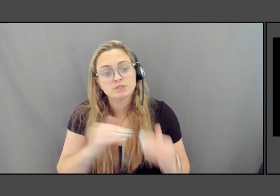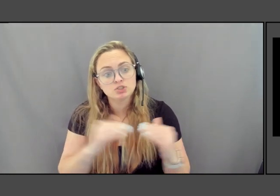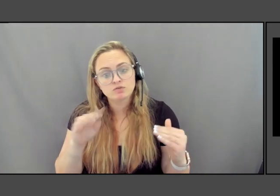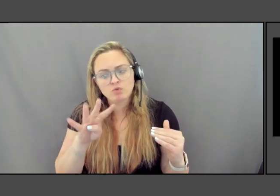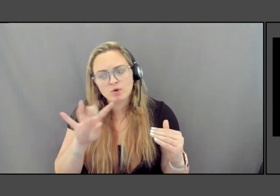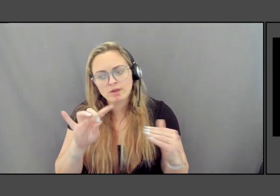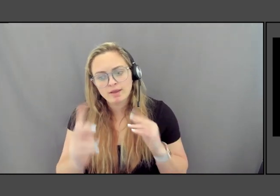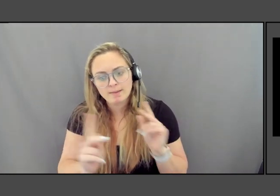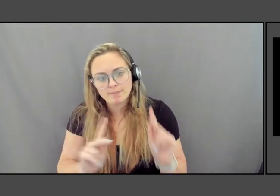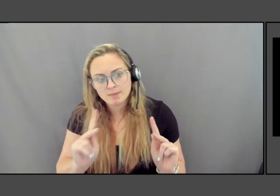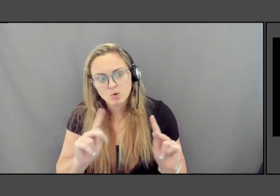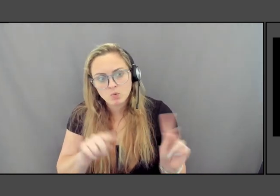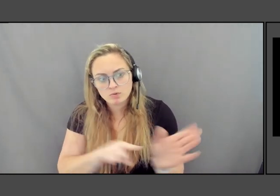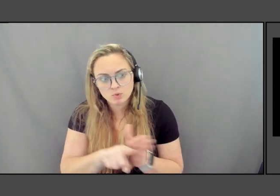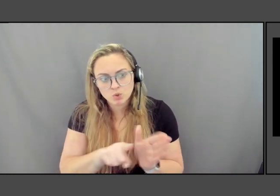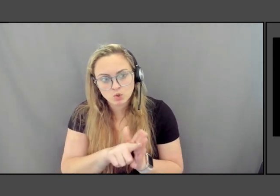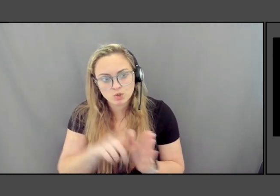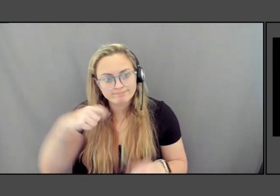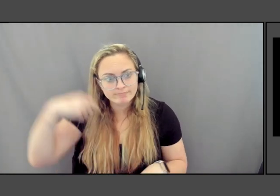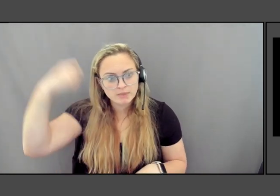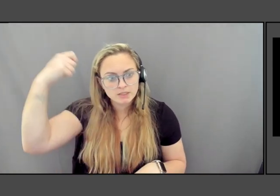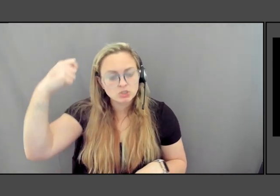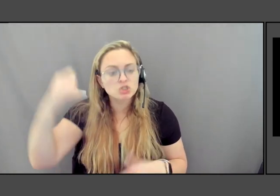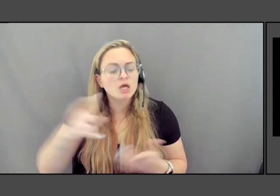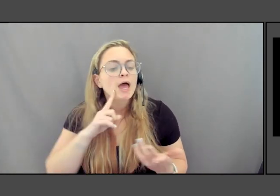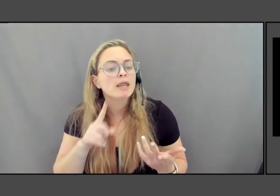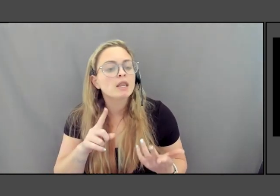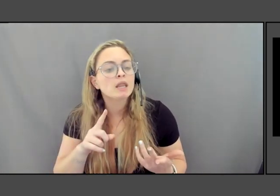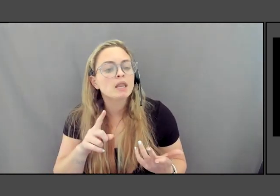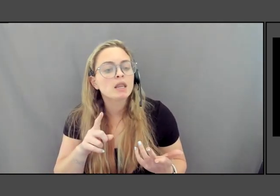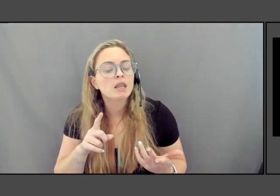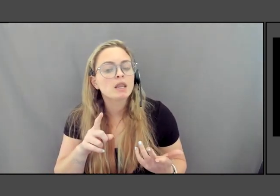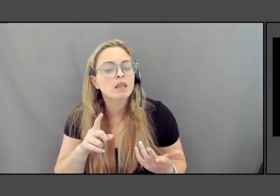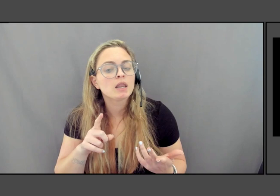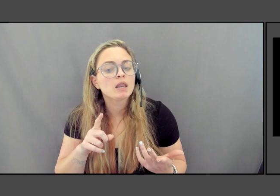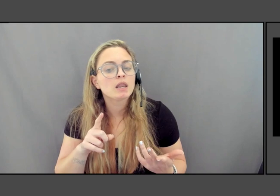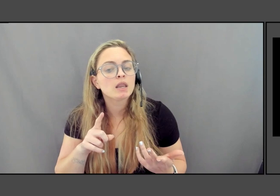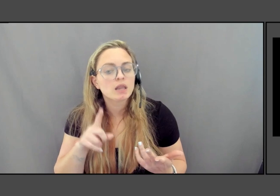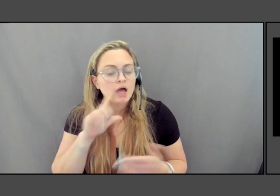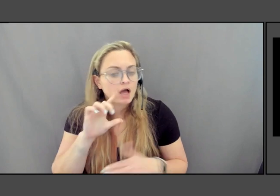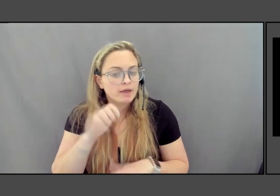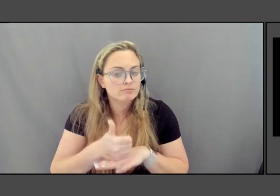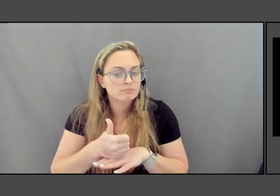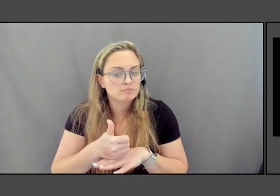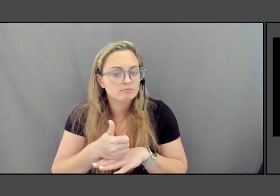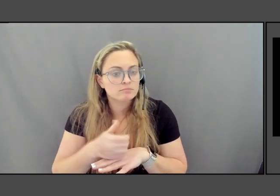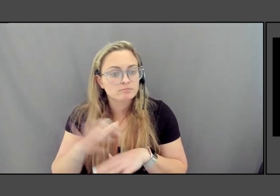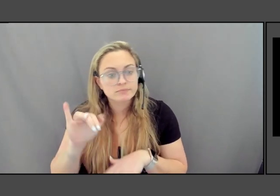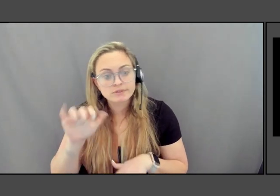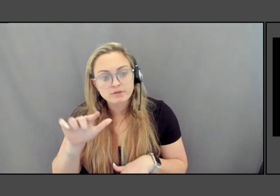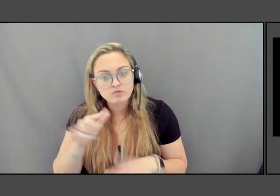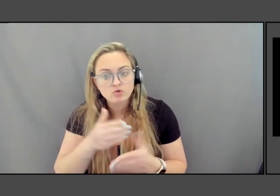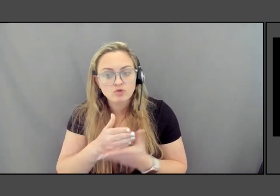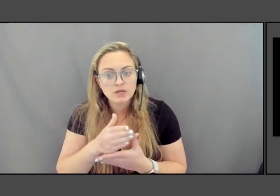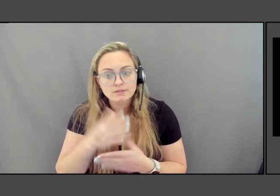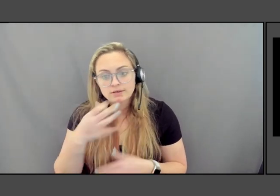And, you know, I look in hindsight, I created the civil rights in 1989, 35 years later.